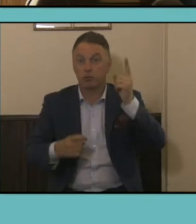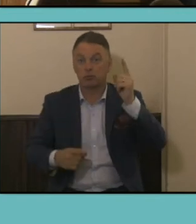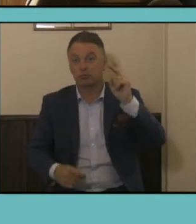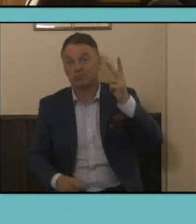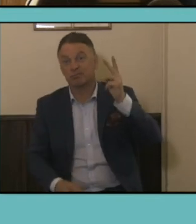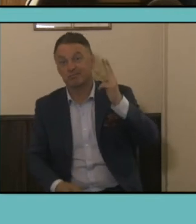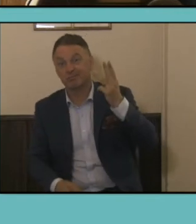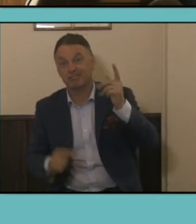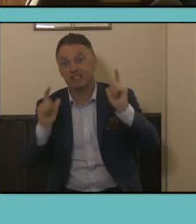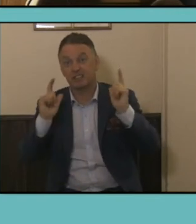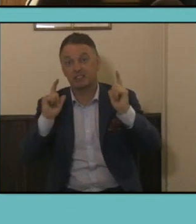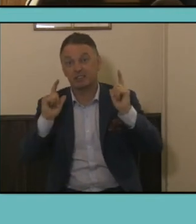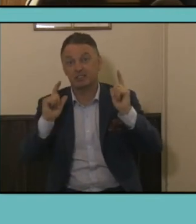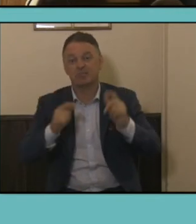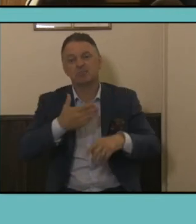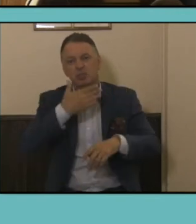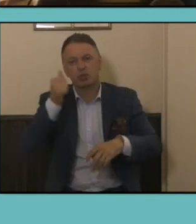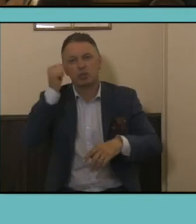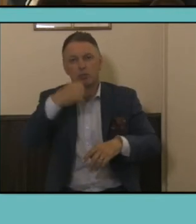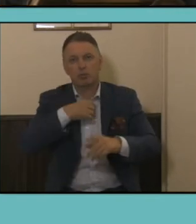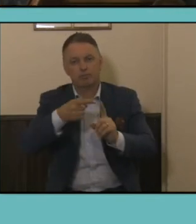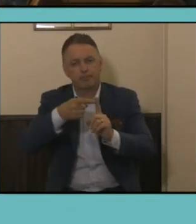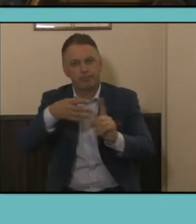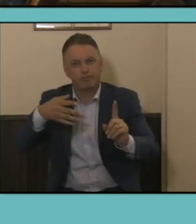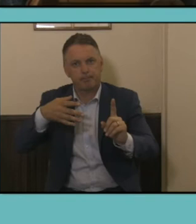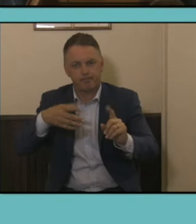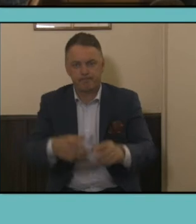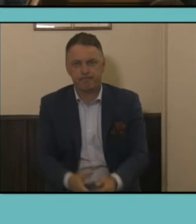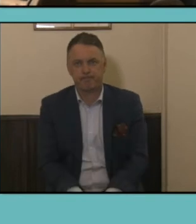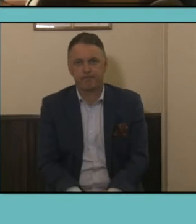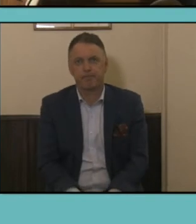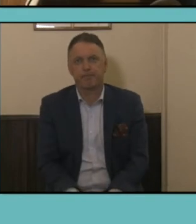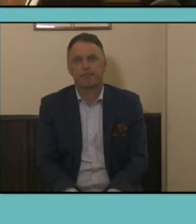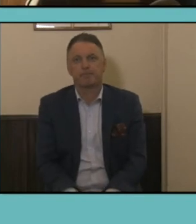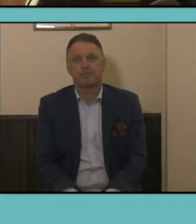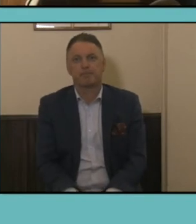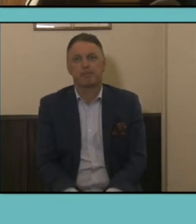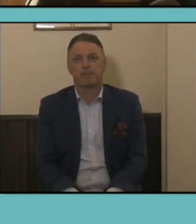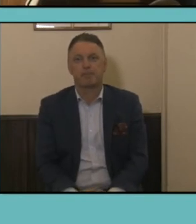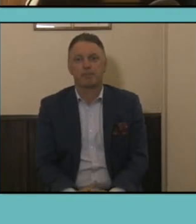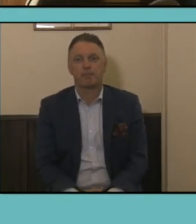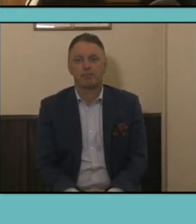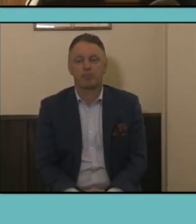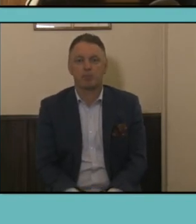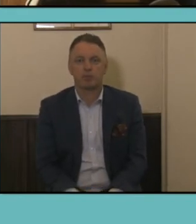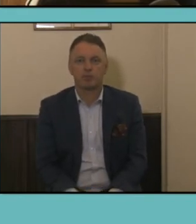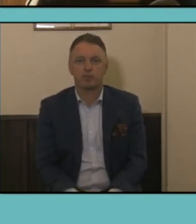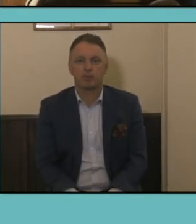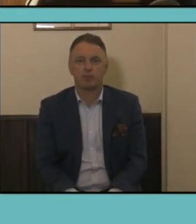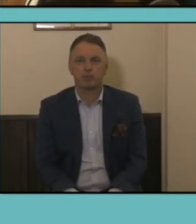and that's just one of the examples. Many of you will be familiar with our release